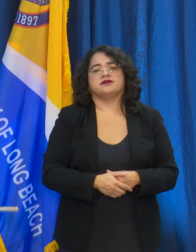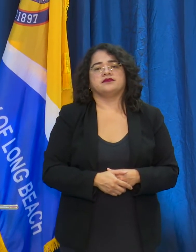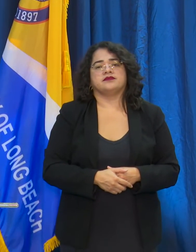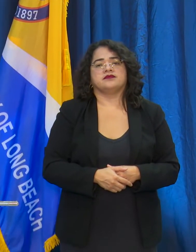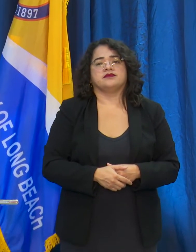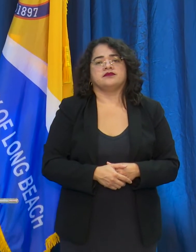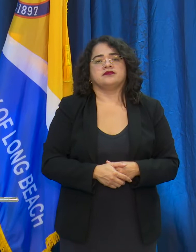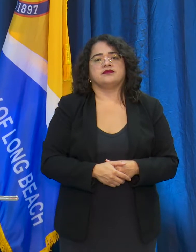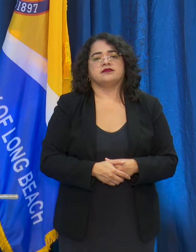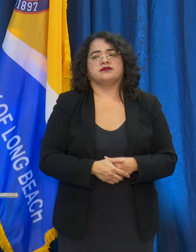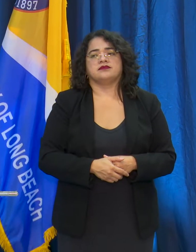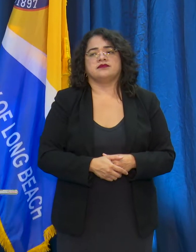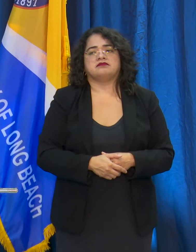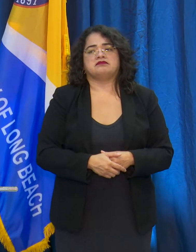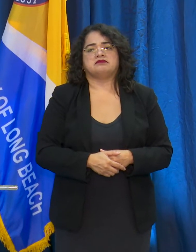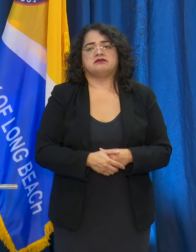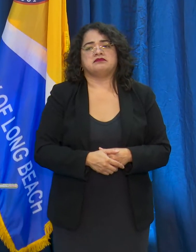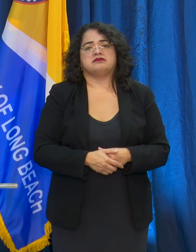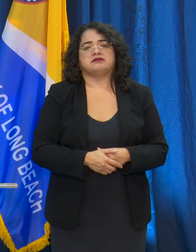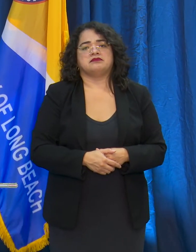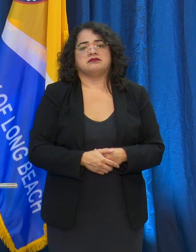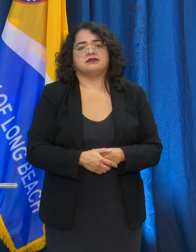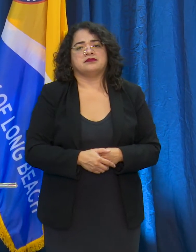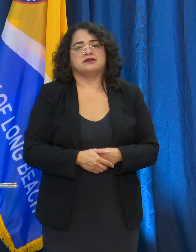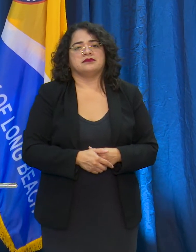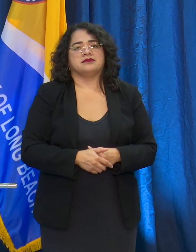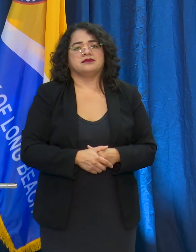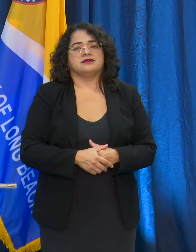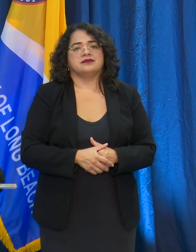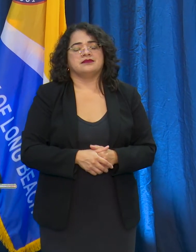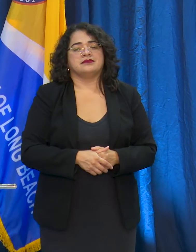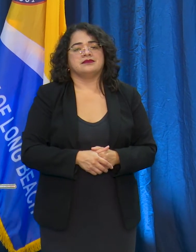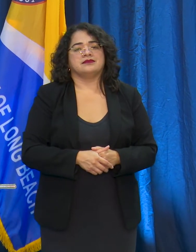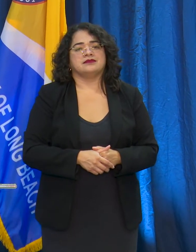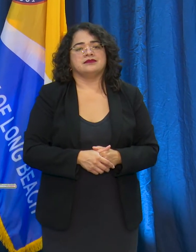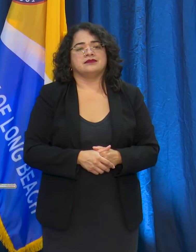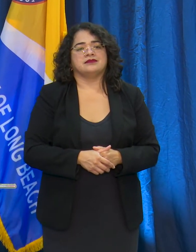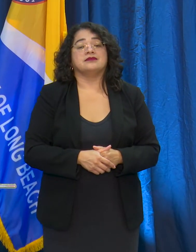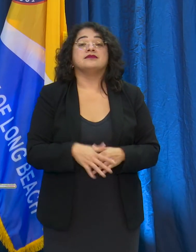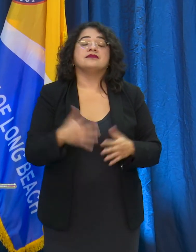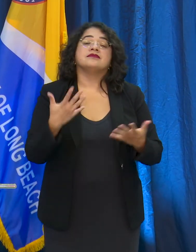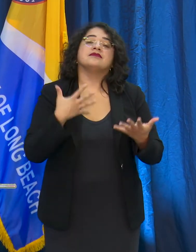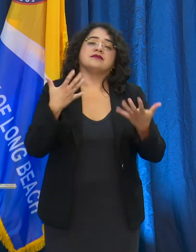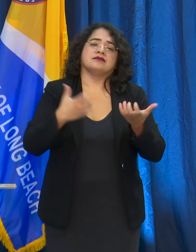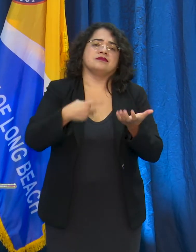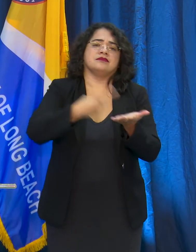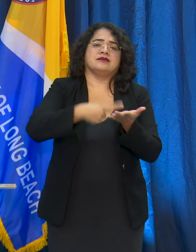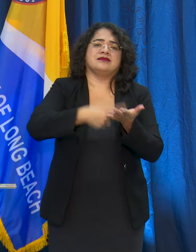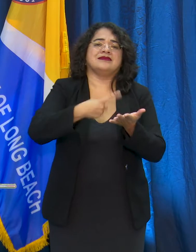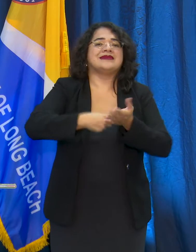presentation. I do want to talk a little bit about the testing and to remind